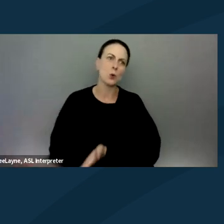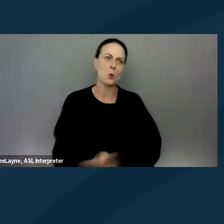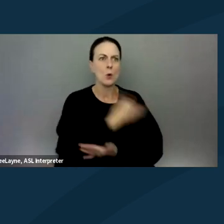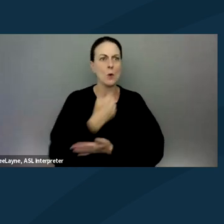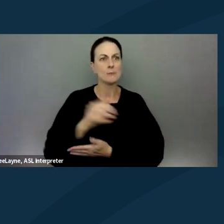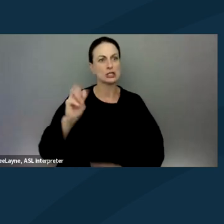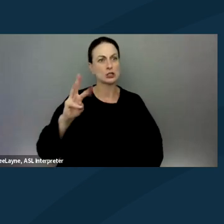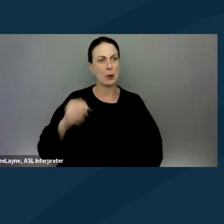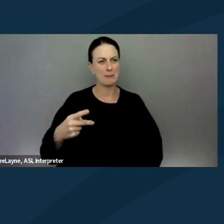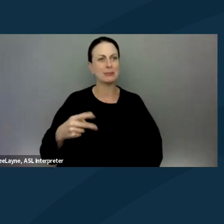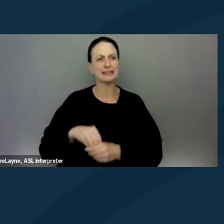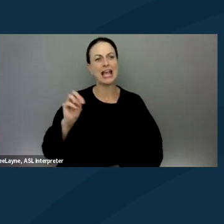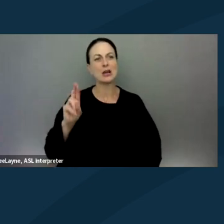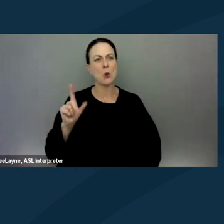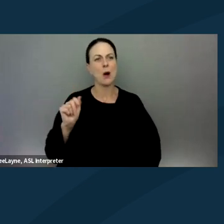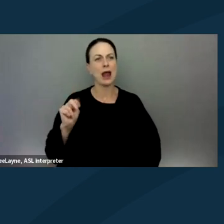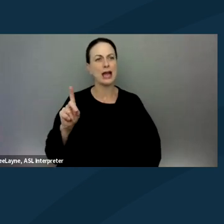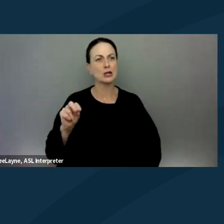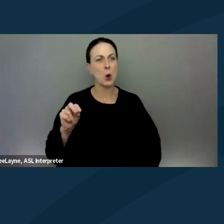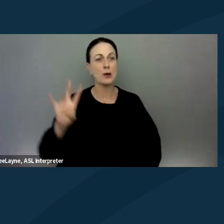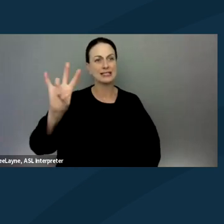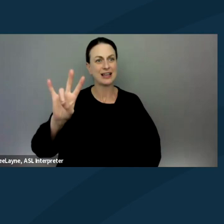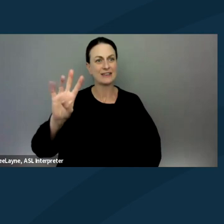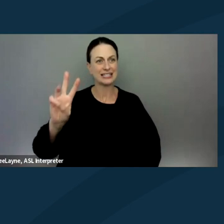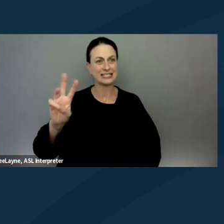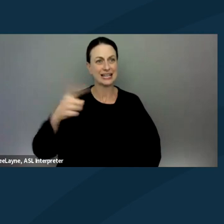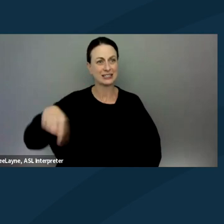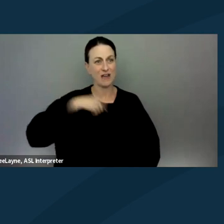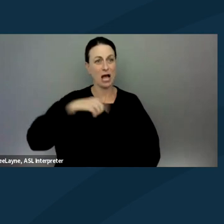There were 76 of us out there, including legal,